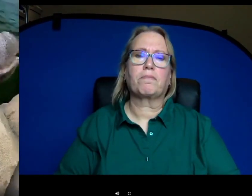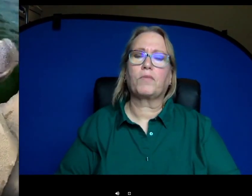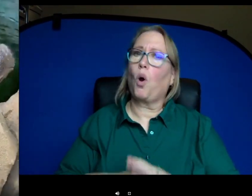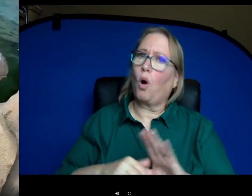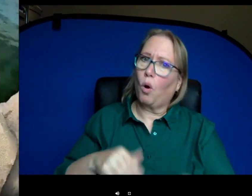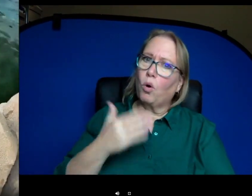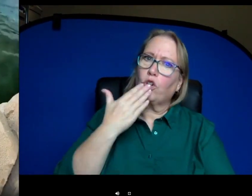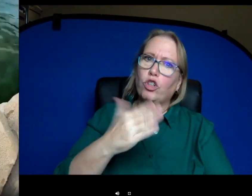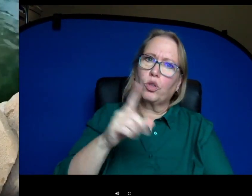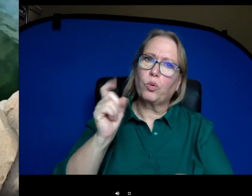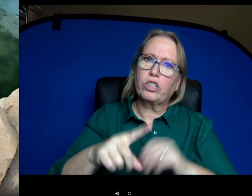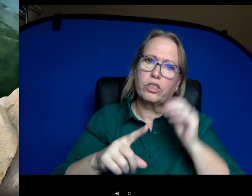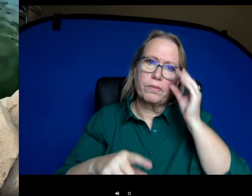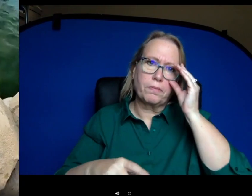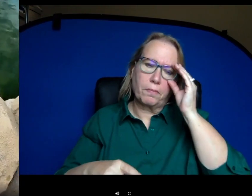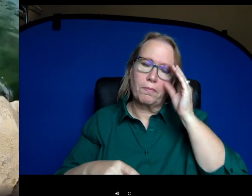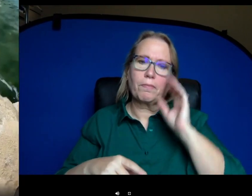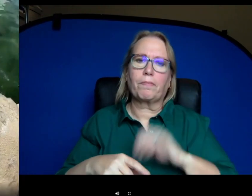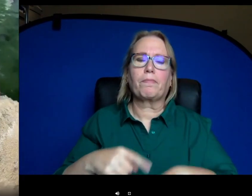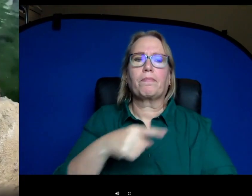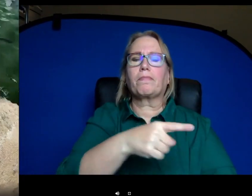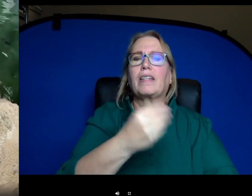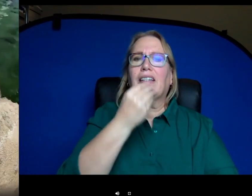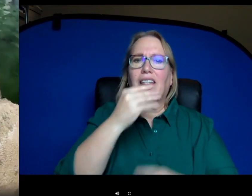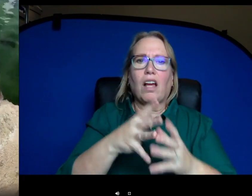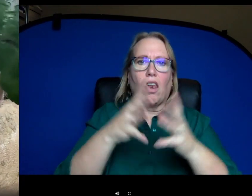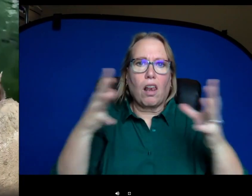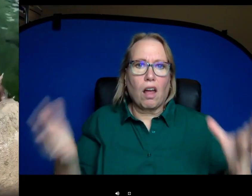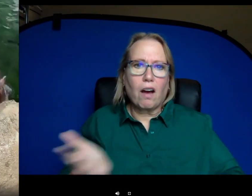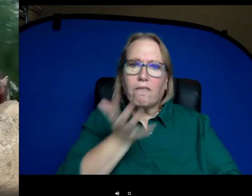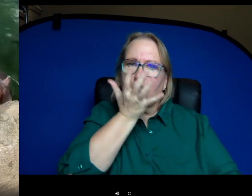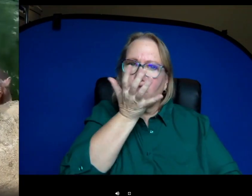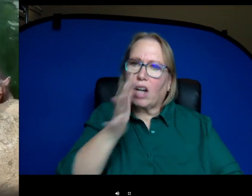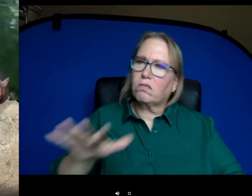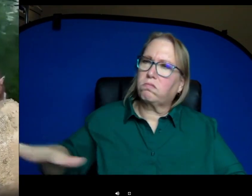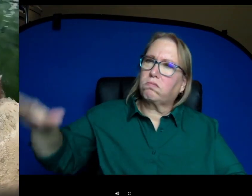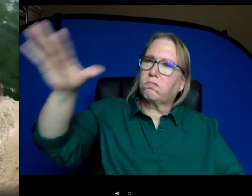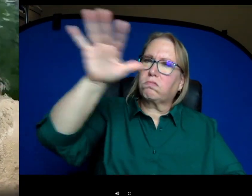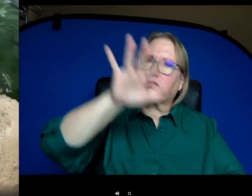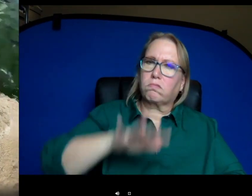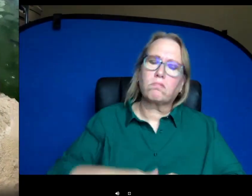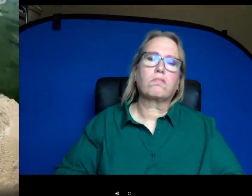So, they're eating a lot of grass in the wild and it takes a lot to sustain them